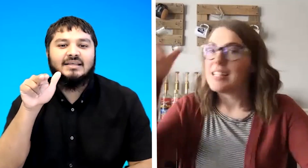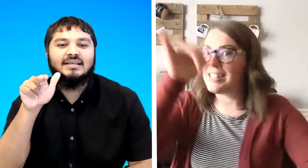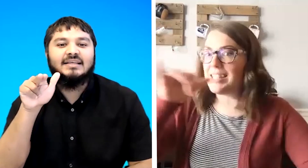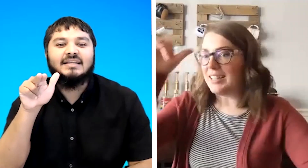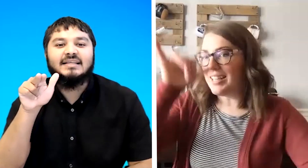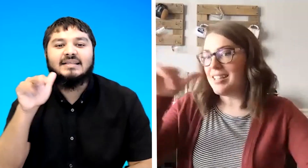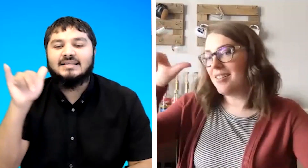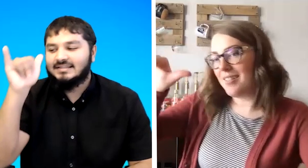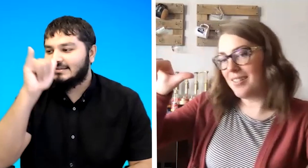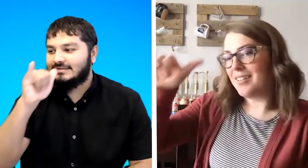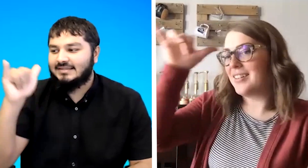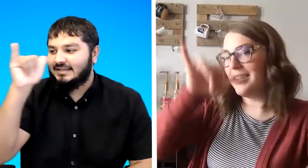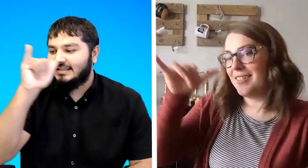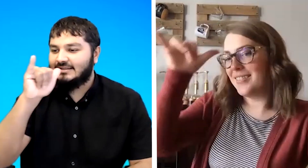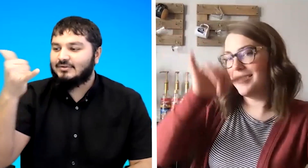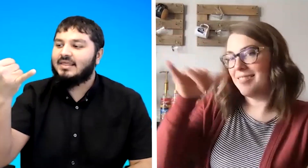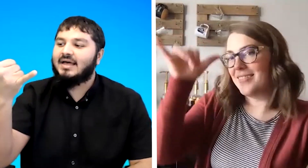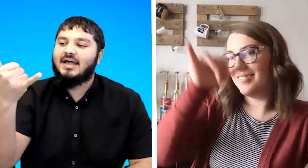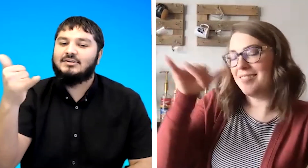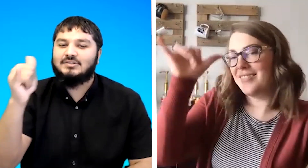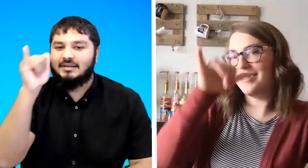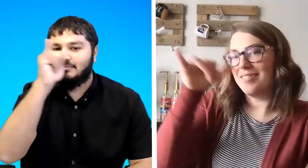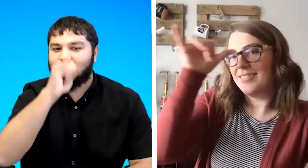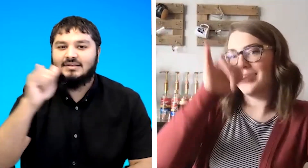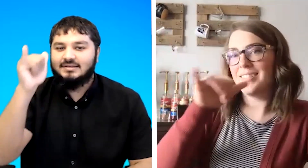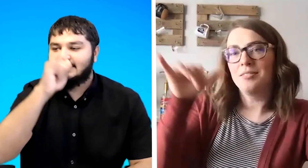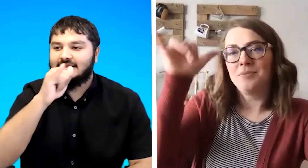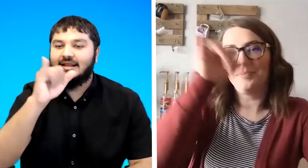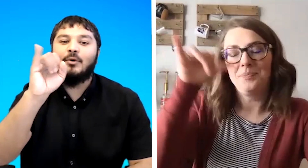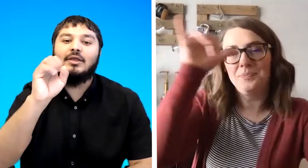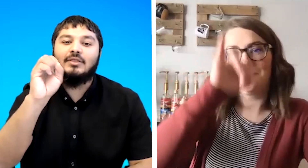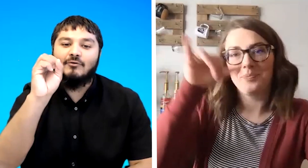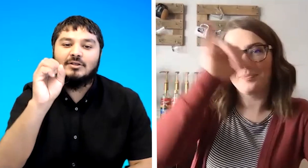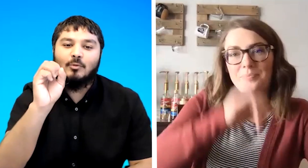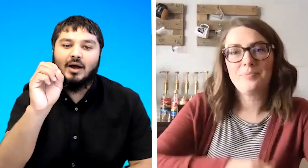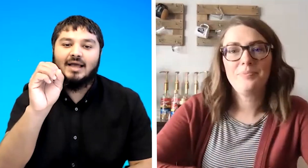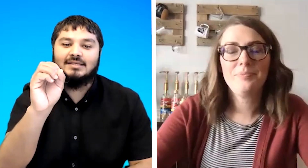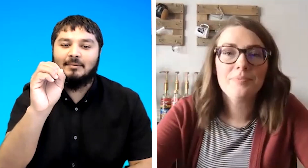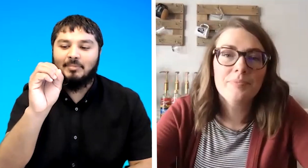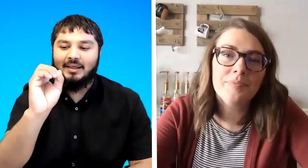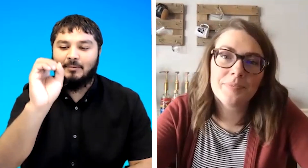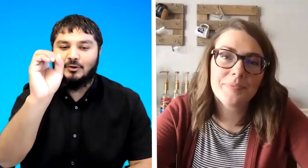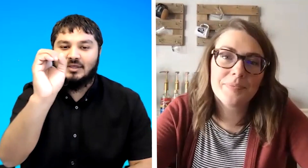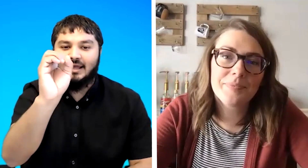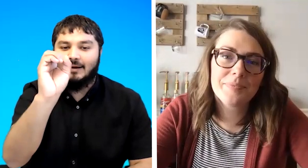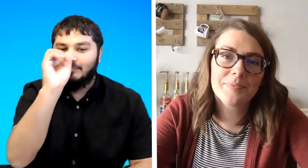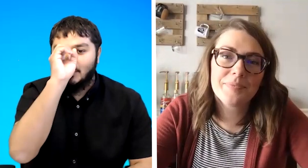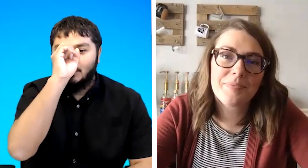silly silly so that handshake see we the reason why i said pig because here we